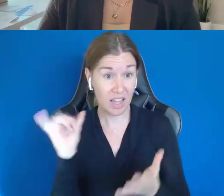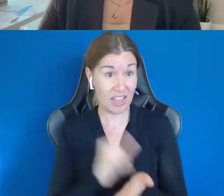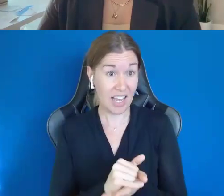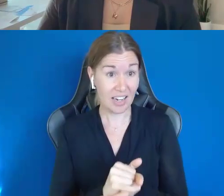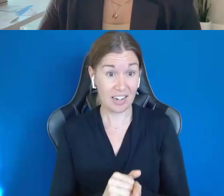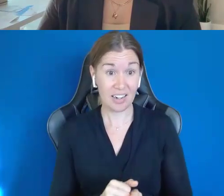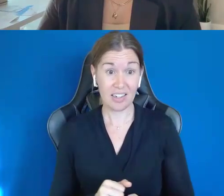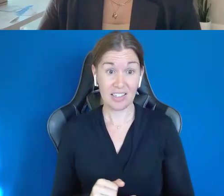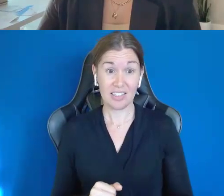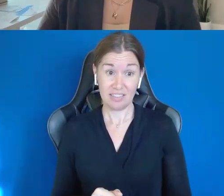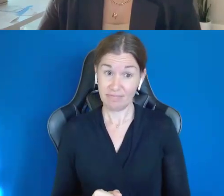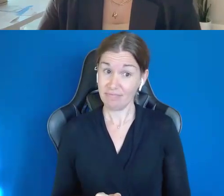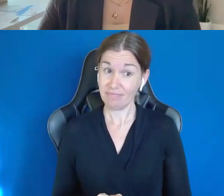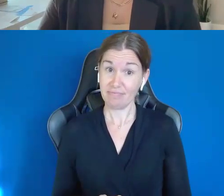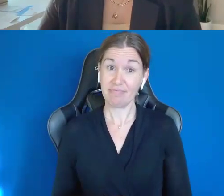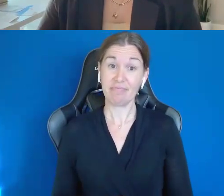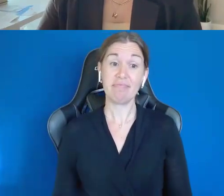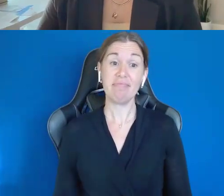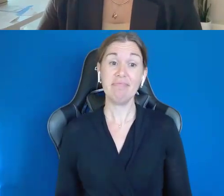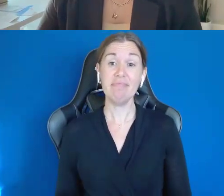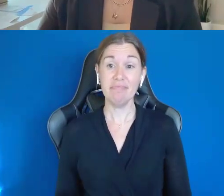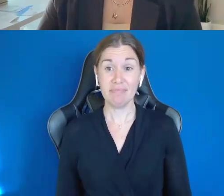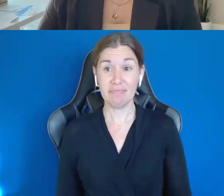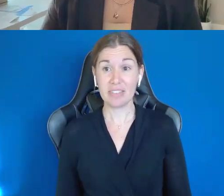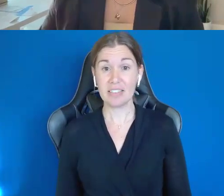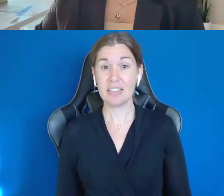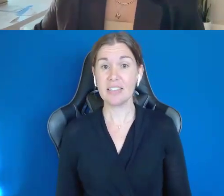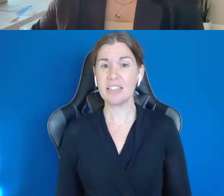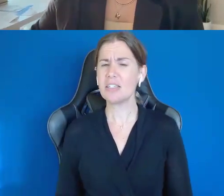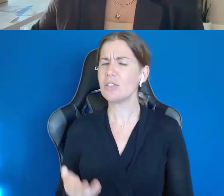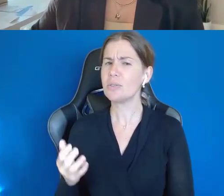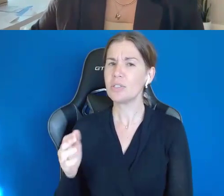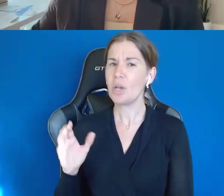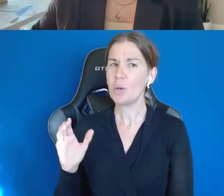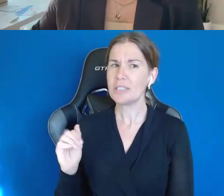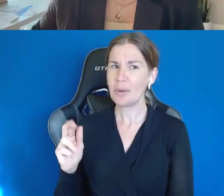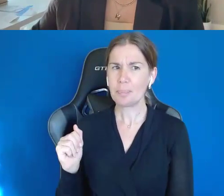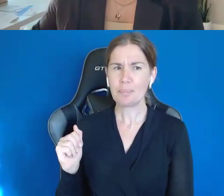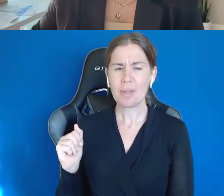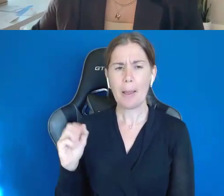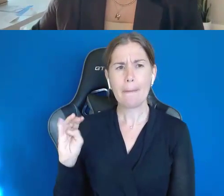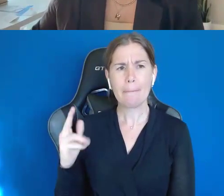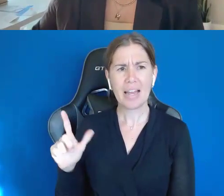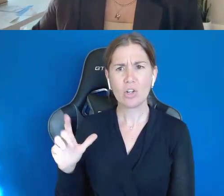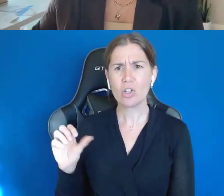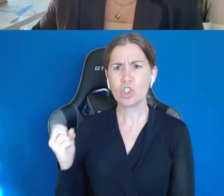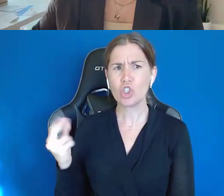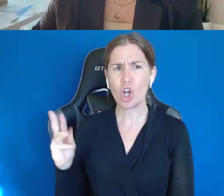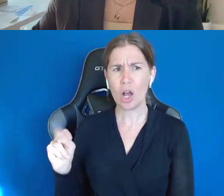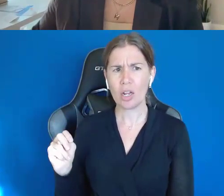We're like, rawr! So, Michael and Shawn, I know that you two have to make decisions about